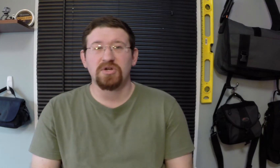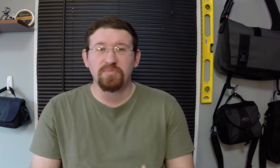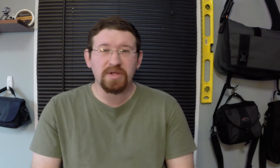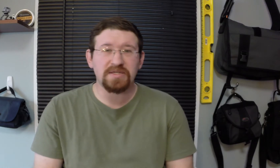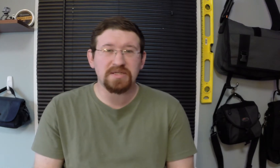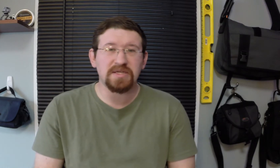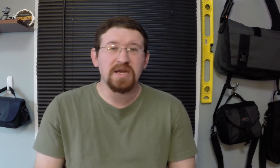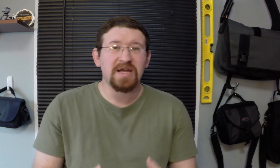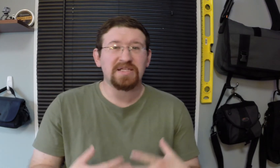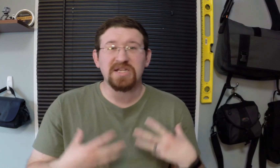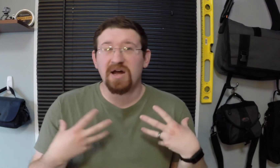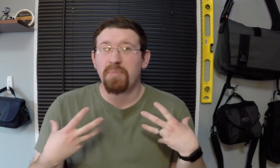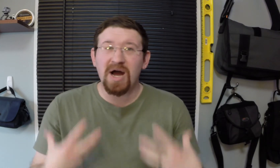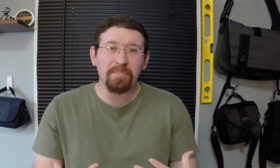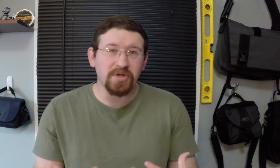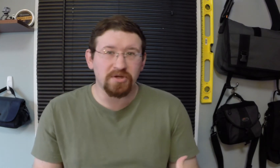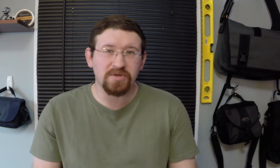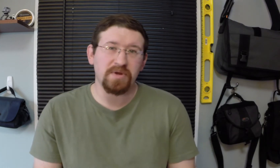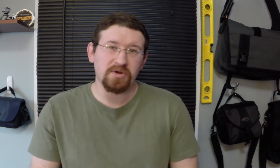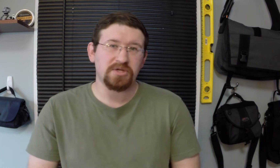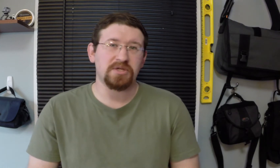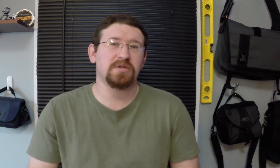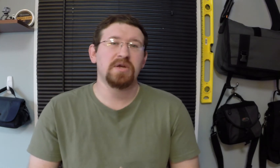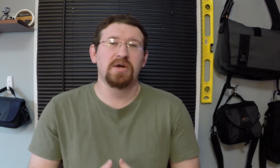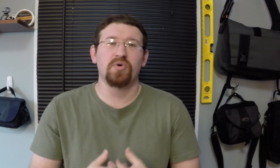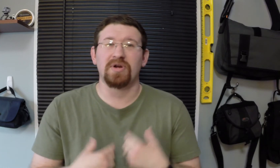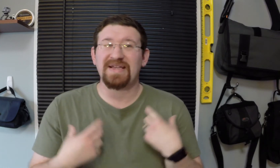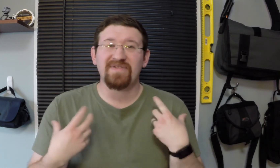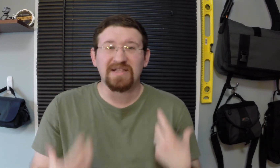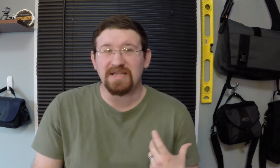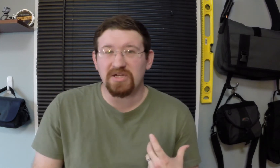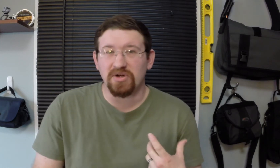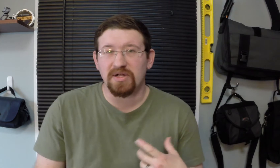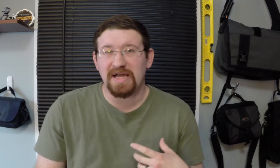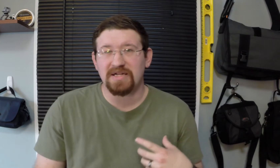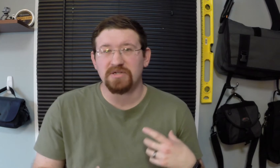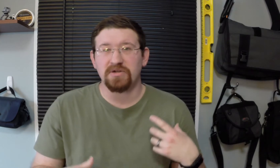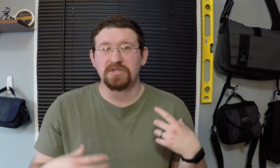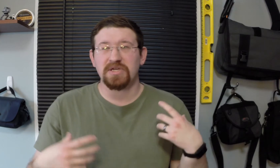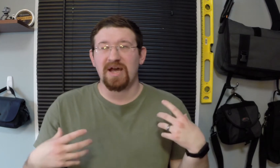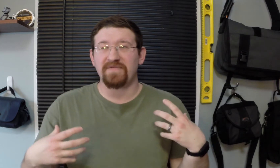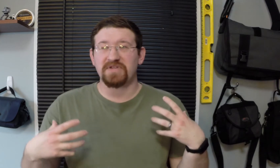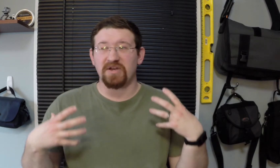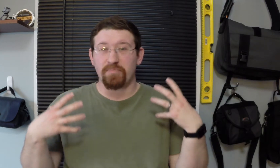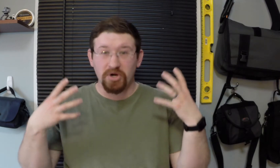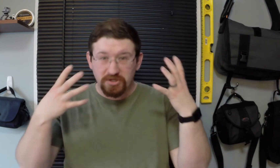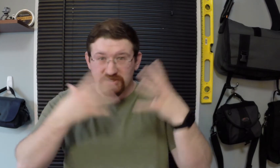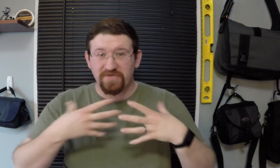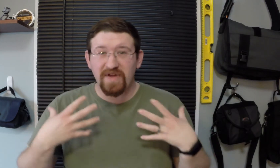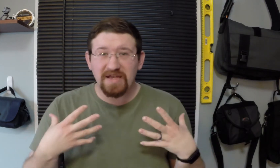In certain places, it's not popular to be a Christian, or even illegal, and to have a person